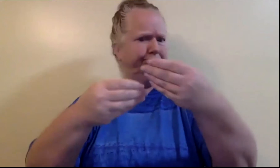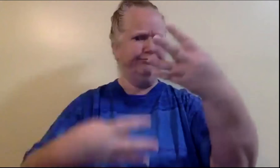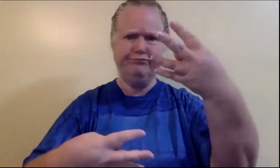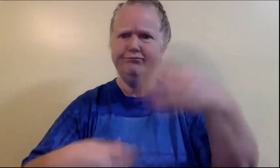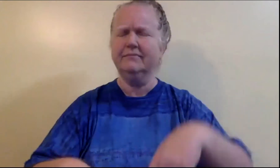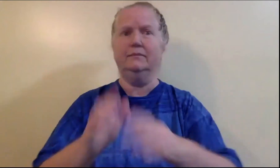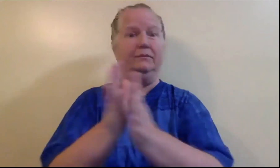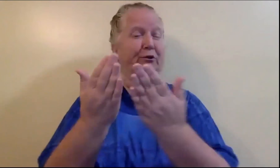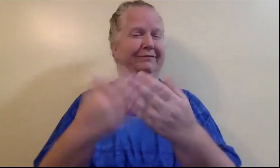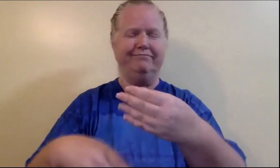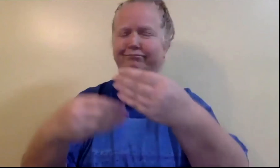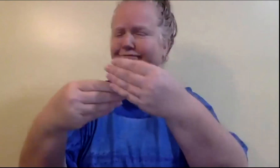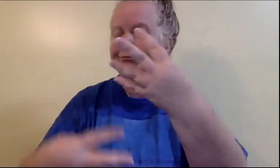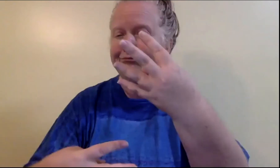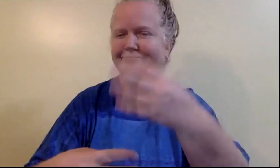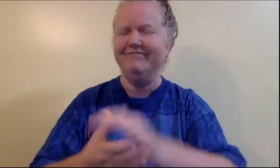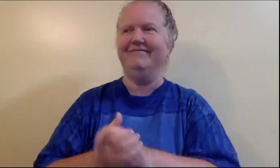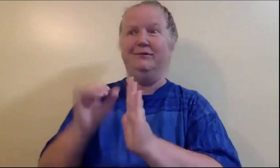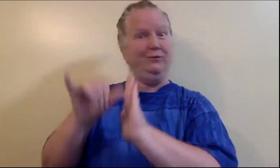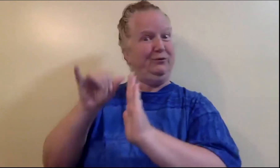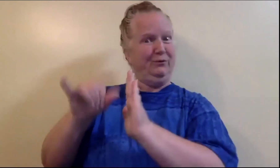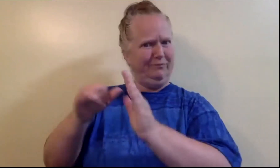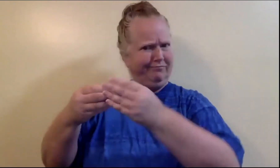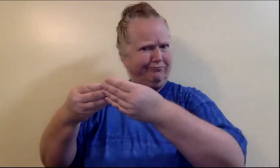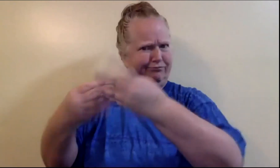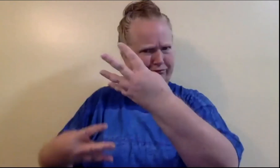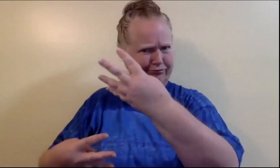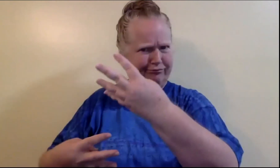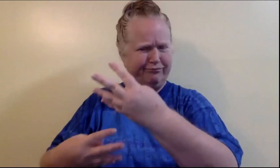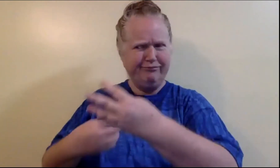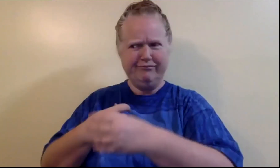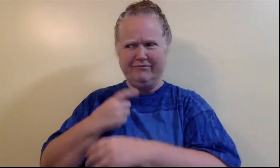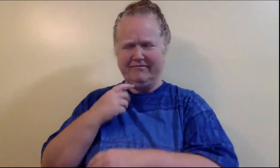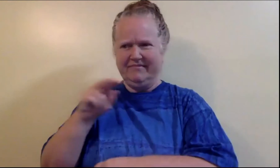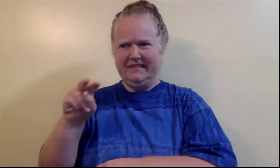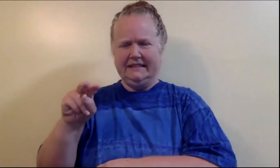I had lists of movies to watch. Lists of books to read. Lists of YouTube videos to watch.